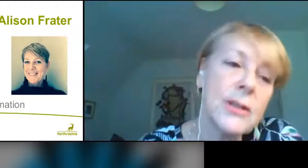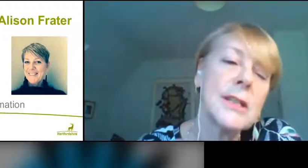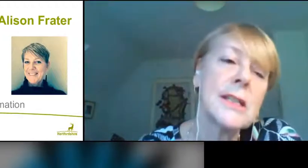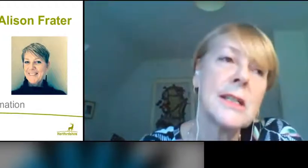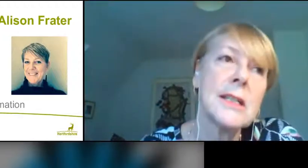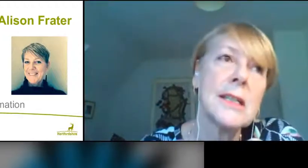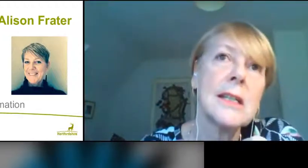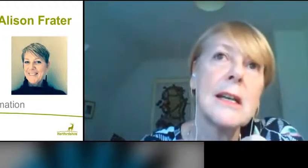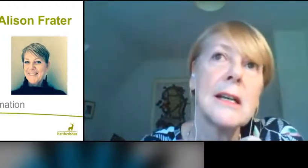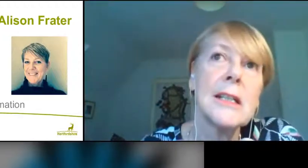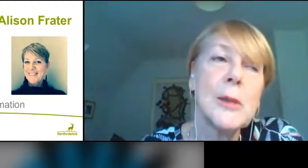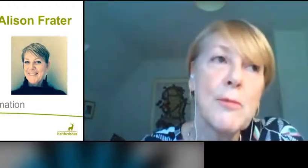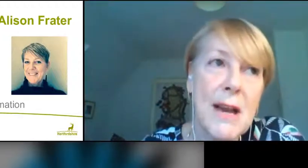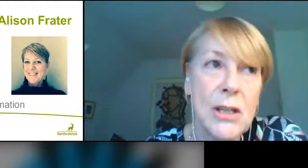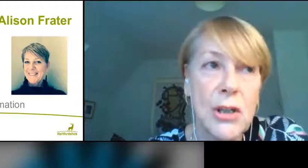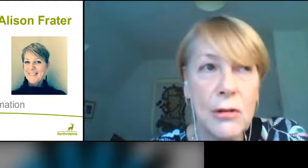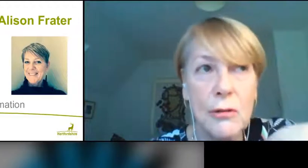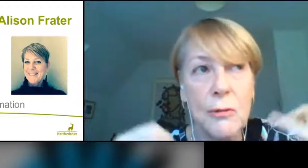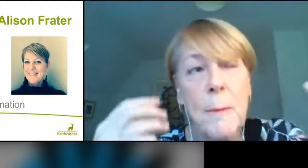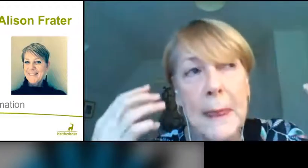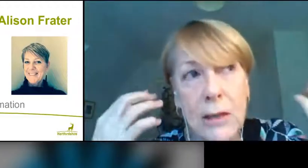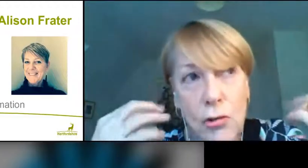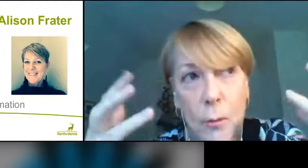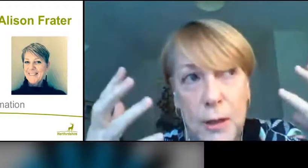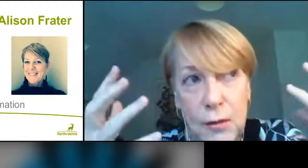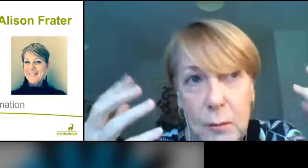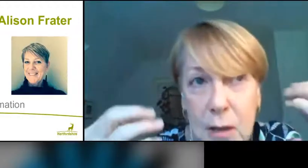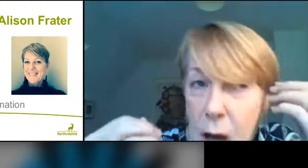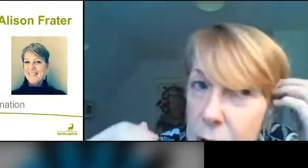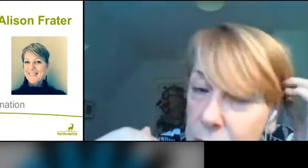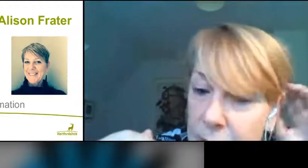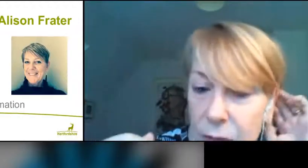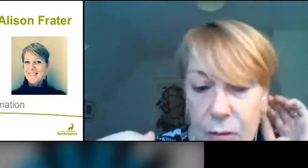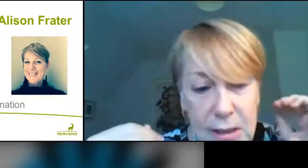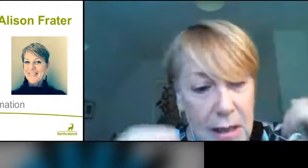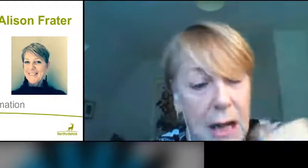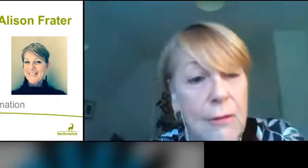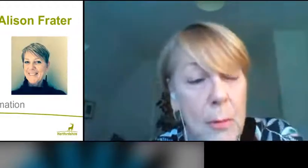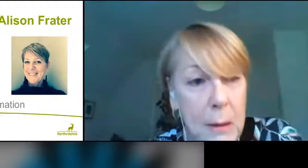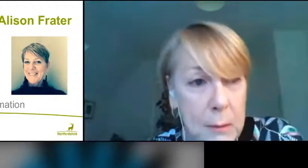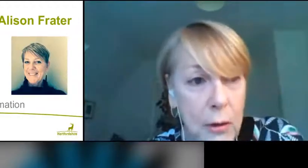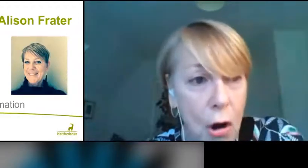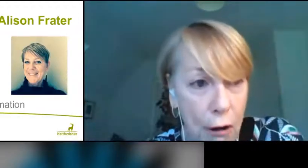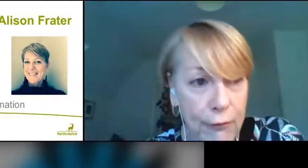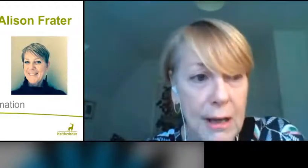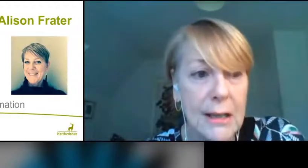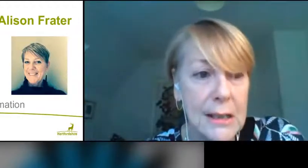illness, that is spread through droplets from the nose and through saliva by people coughing and